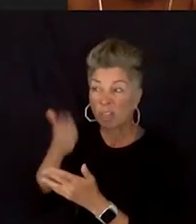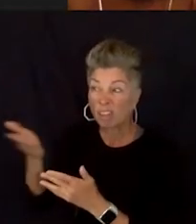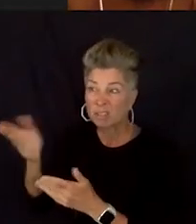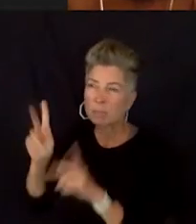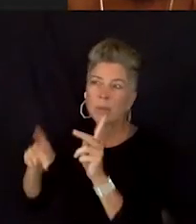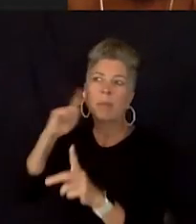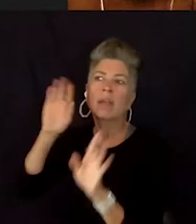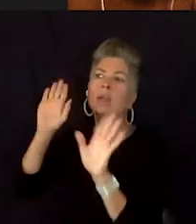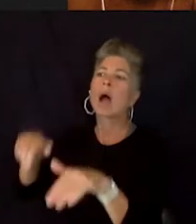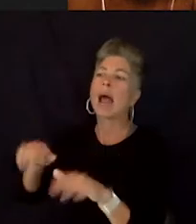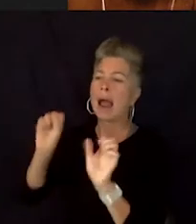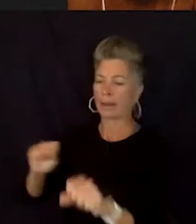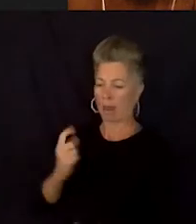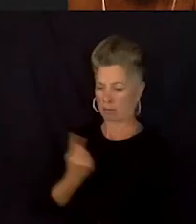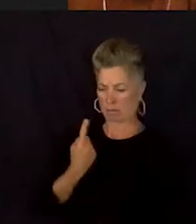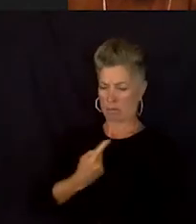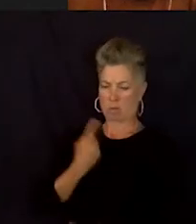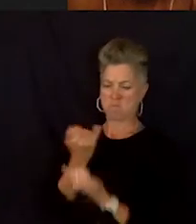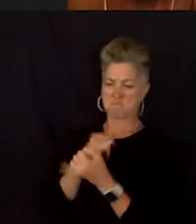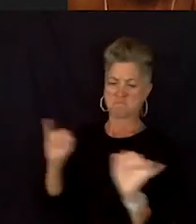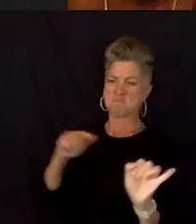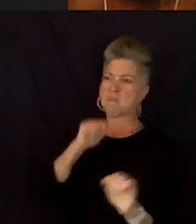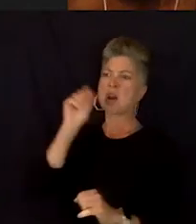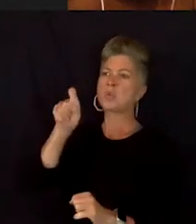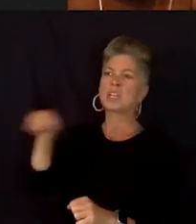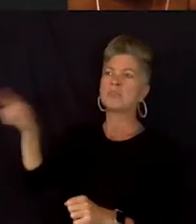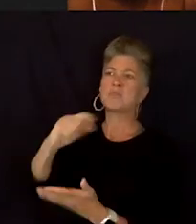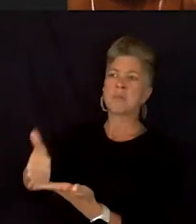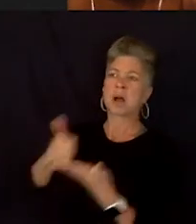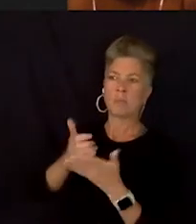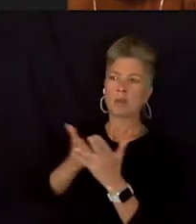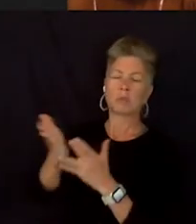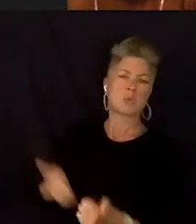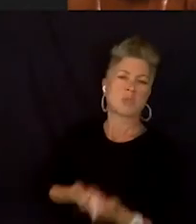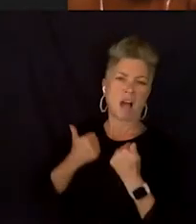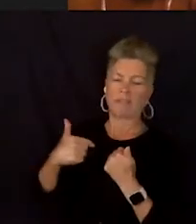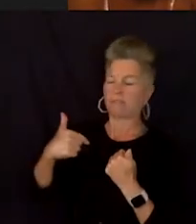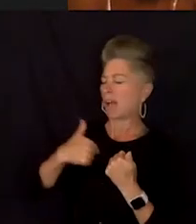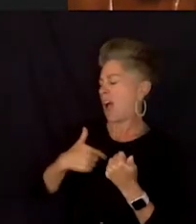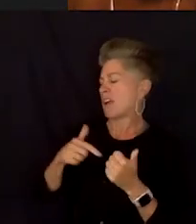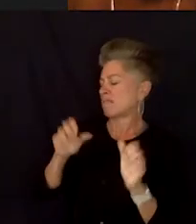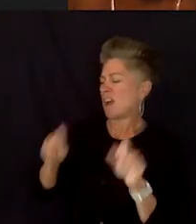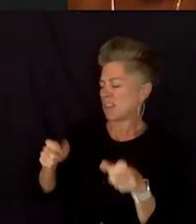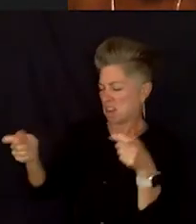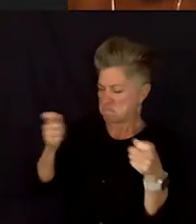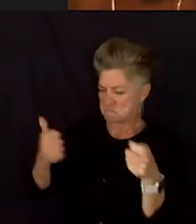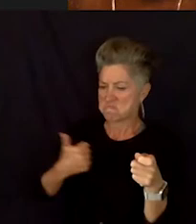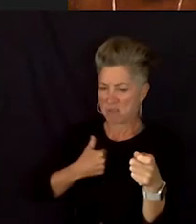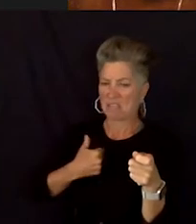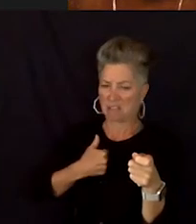Like I don't need nobody. I got this, all this stuff. And especially during Covid, really made me realize